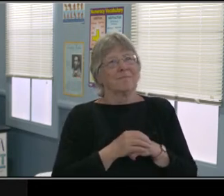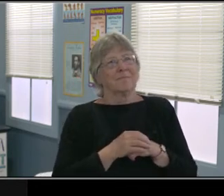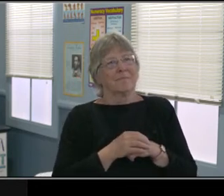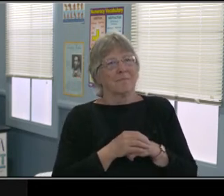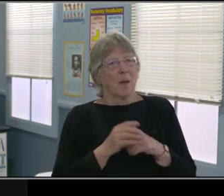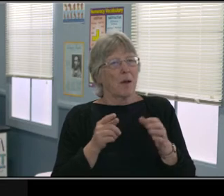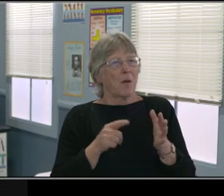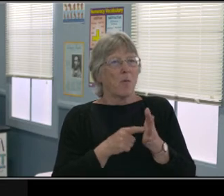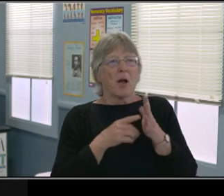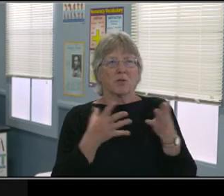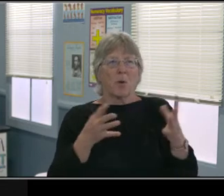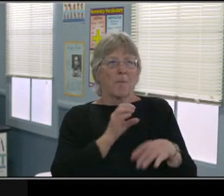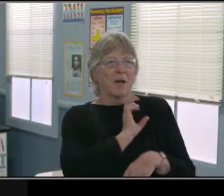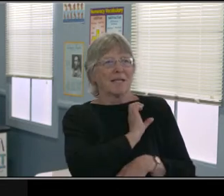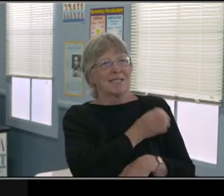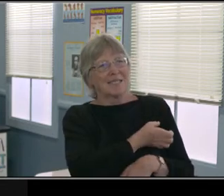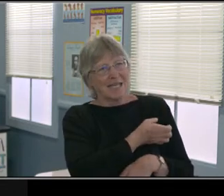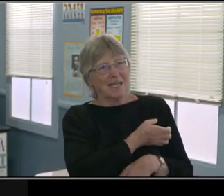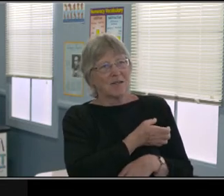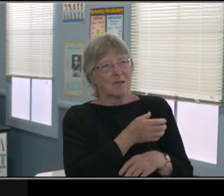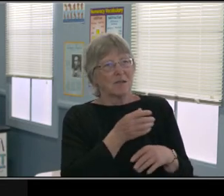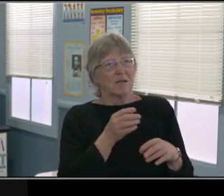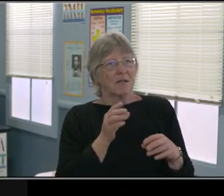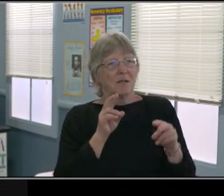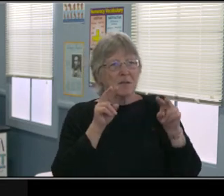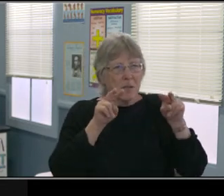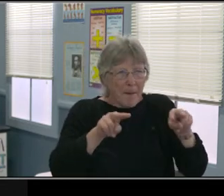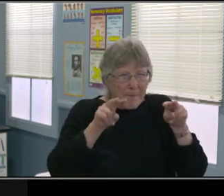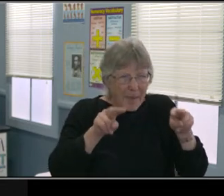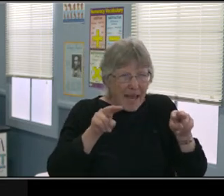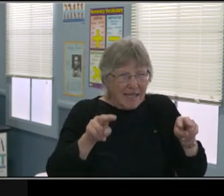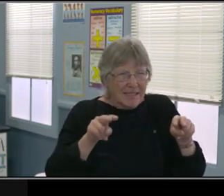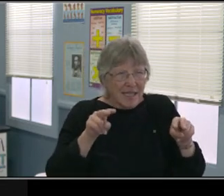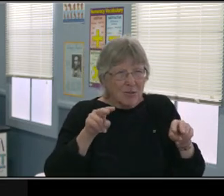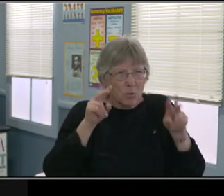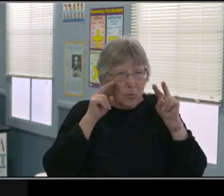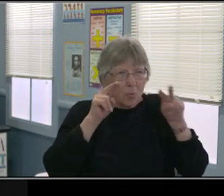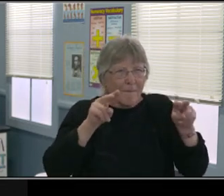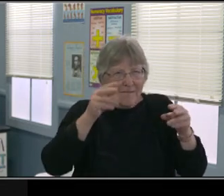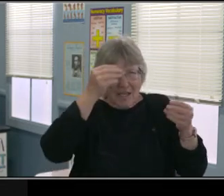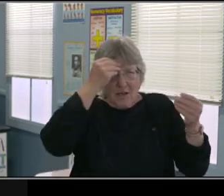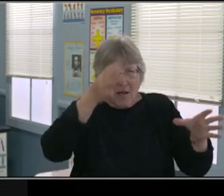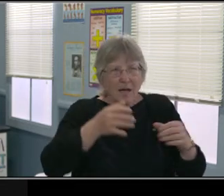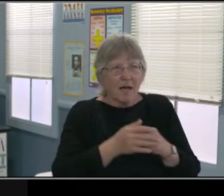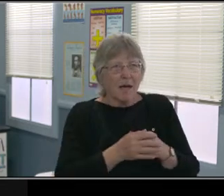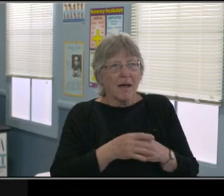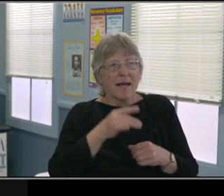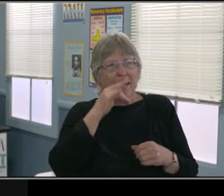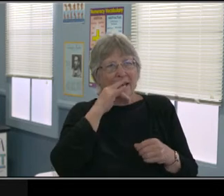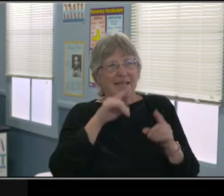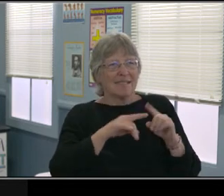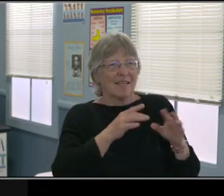So I personally don't feel one way or another about that, but I will give you an example.